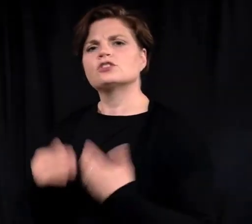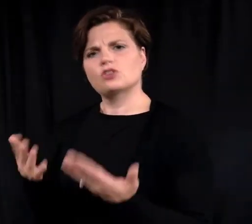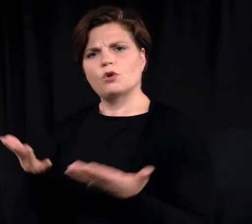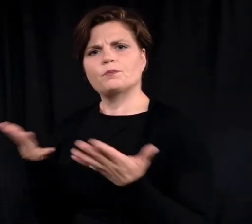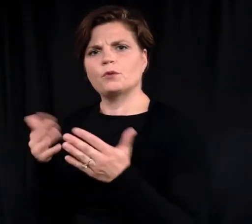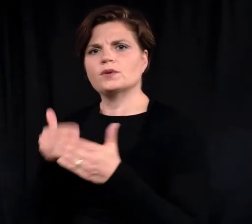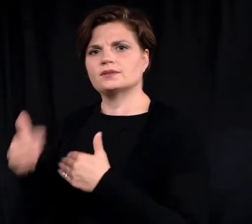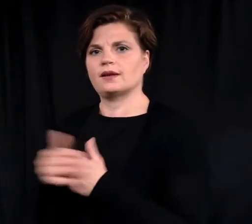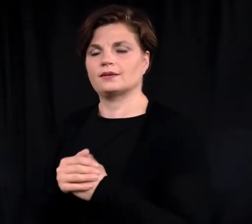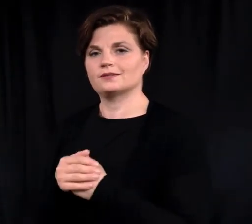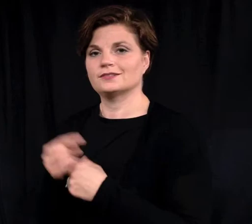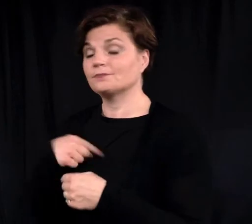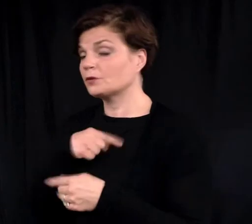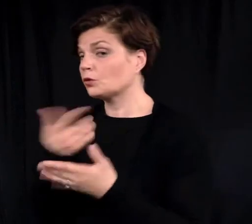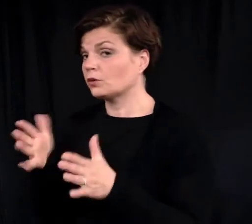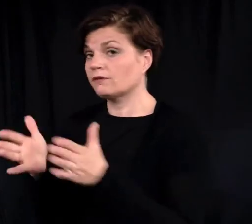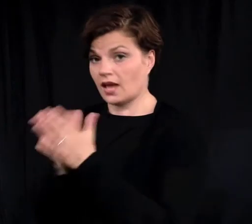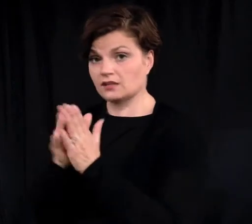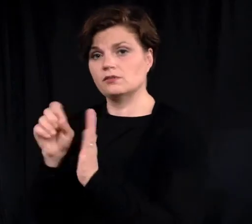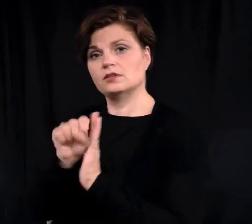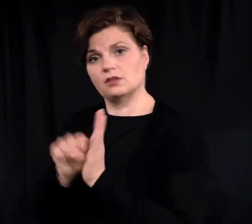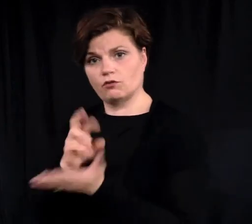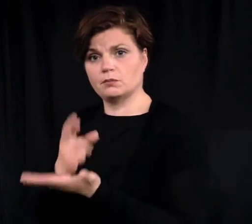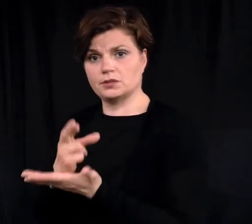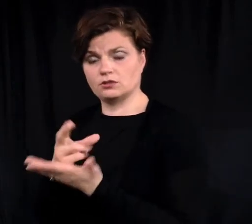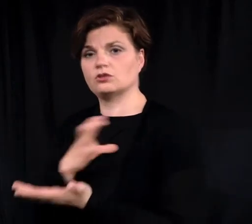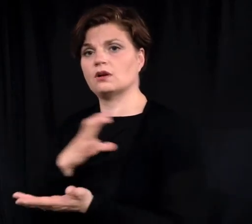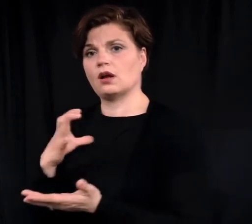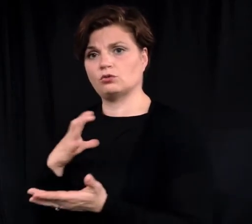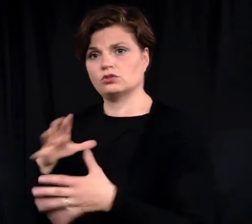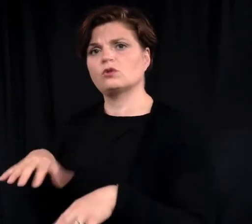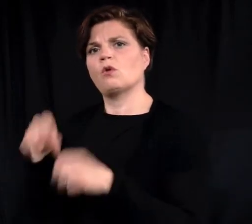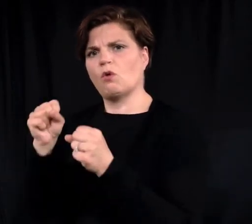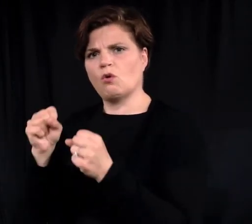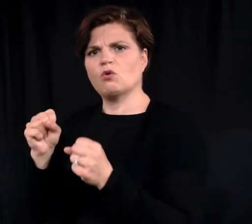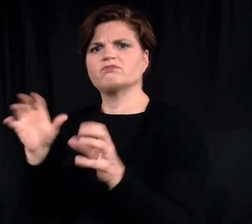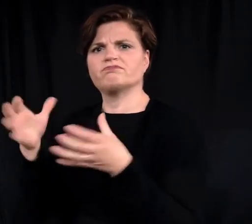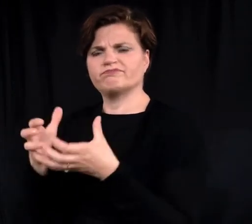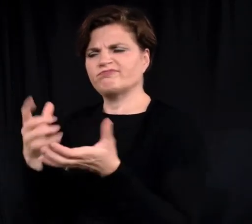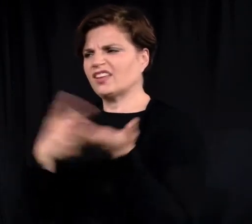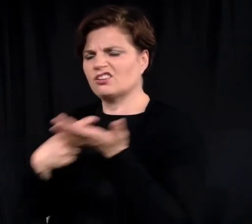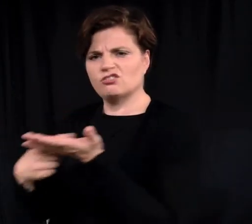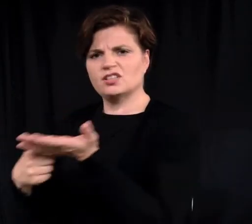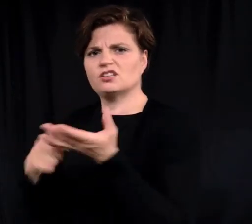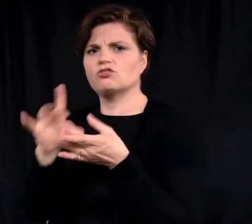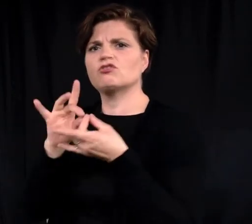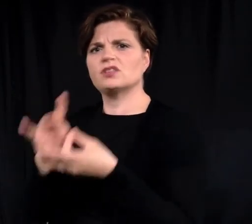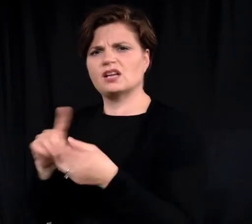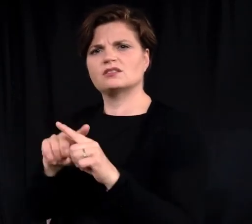So, what's next? We have asked the State Rehabilitation Council to hold a hearing